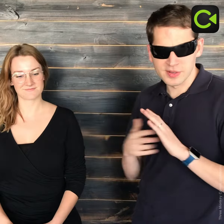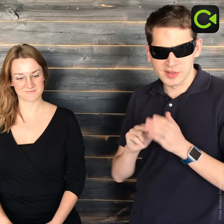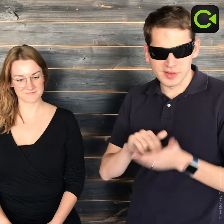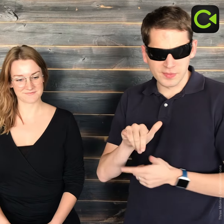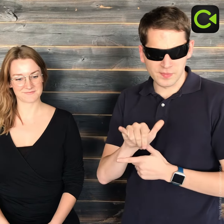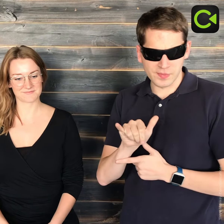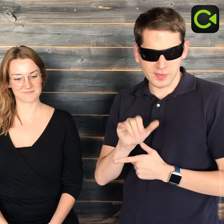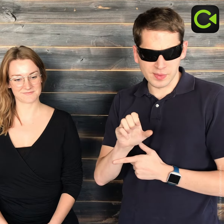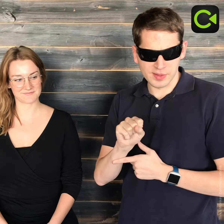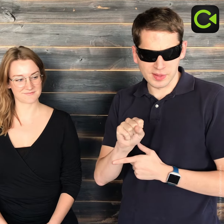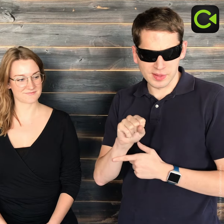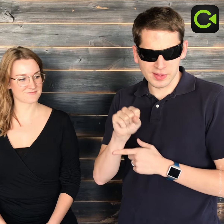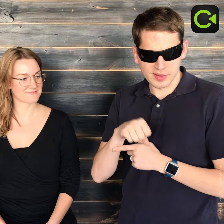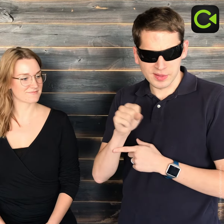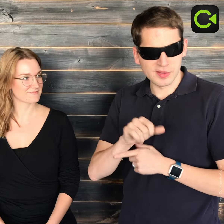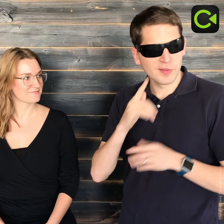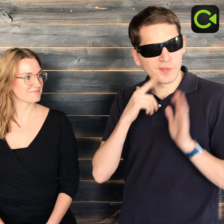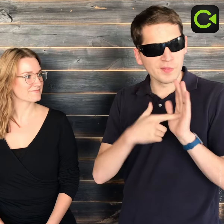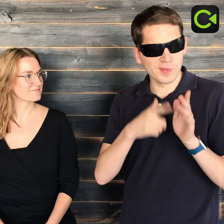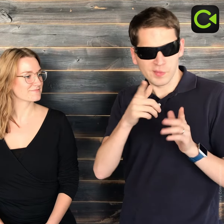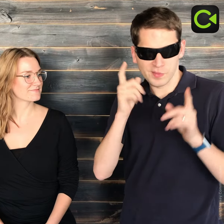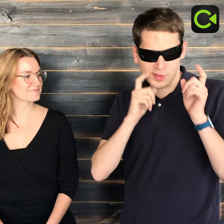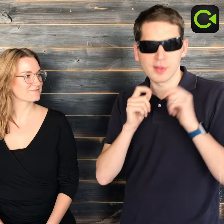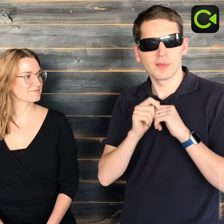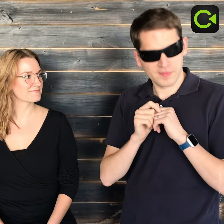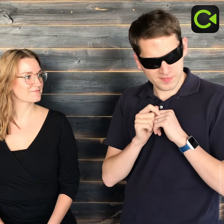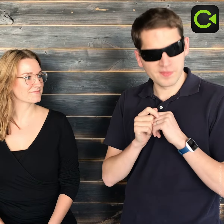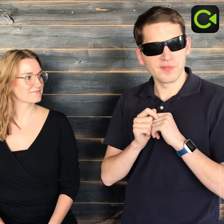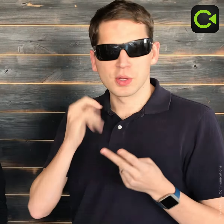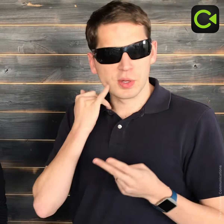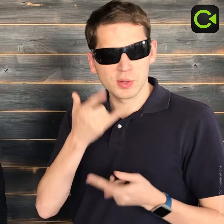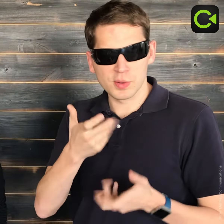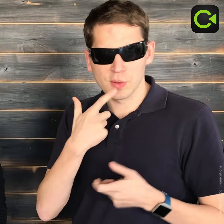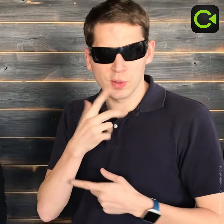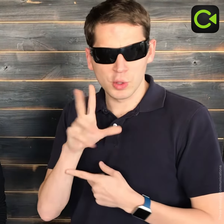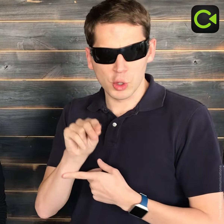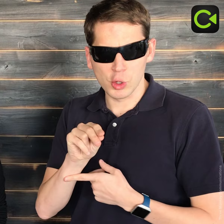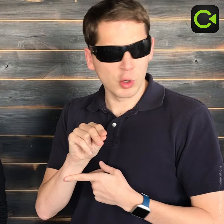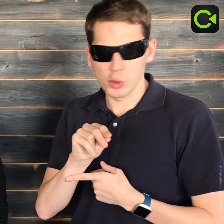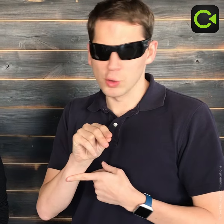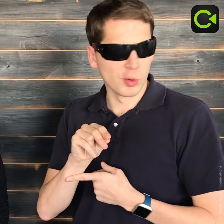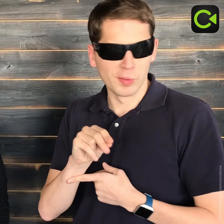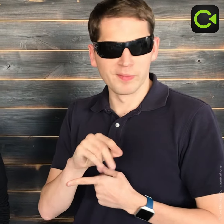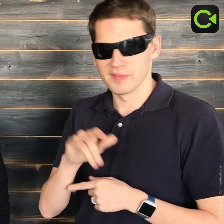This... means “yes.” For example, the person’s expression would look like this. If you want to say, “no,” do this...